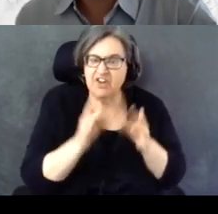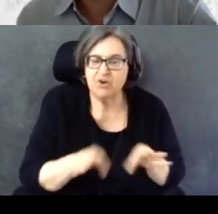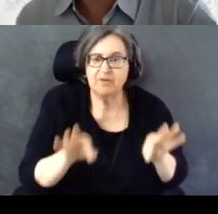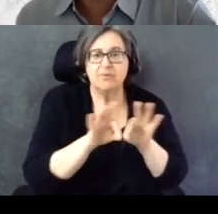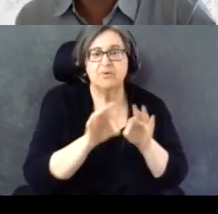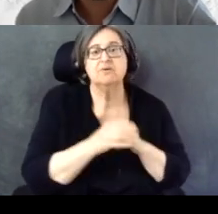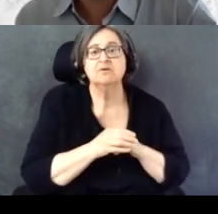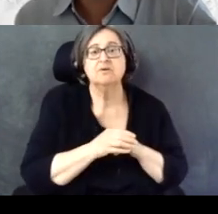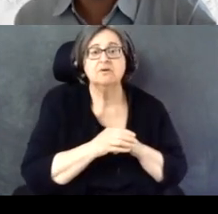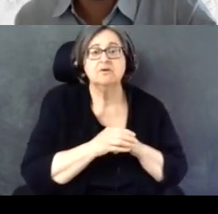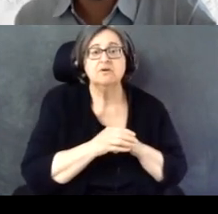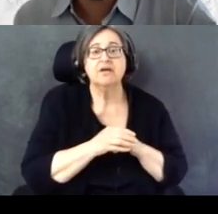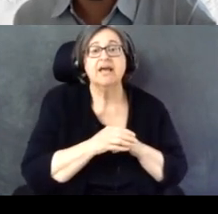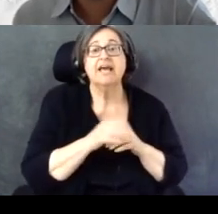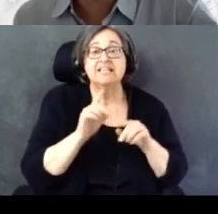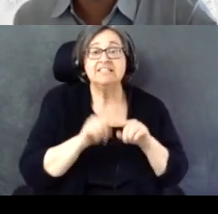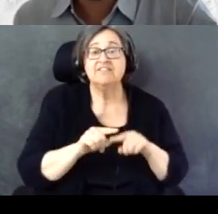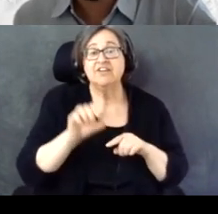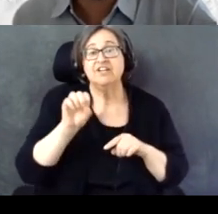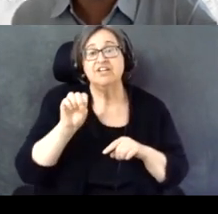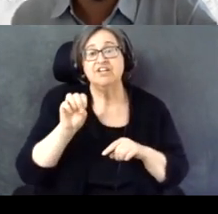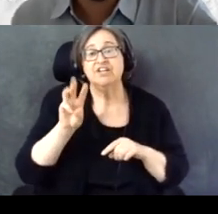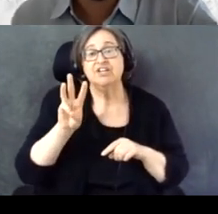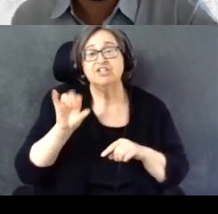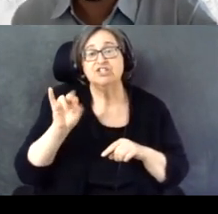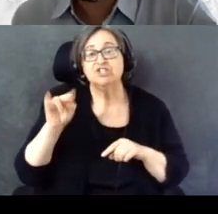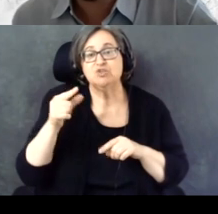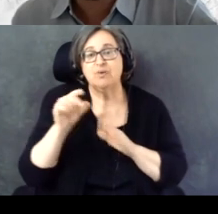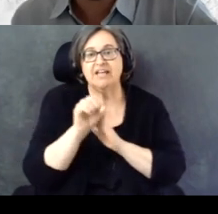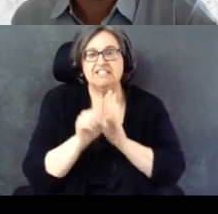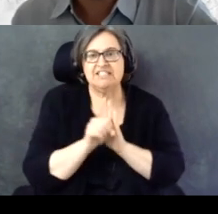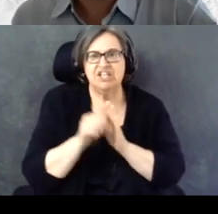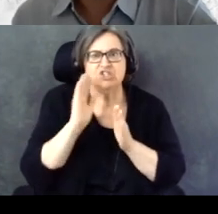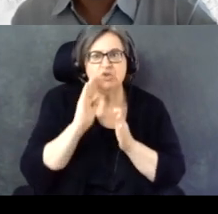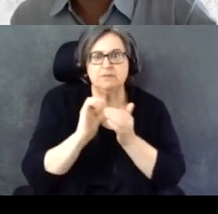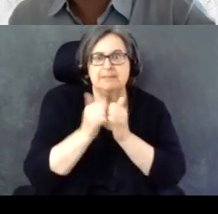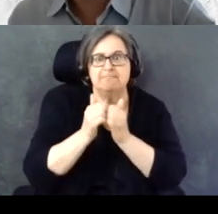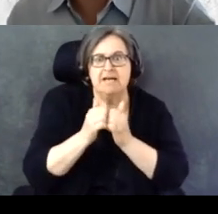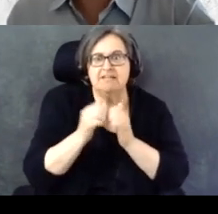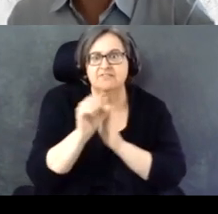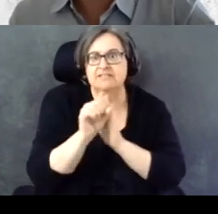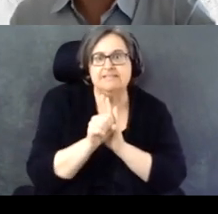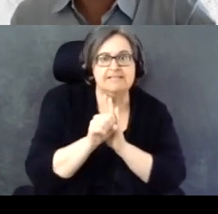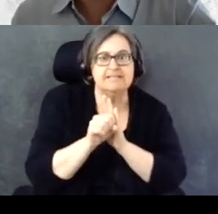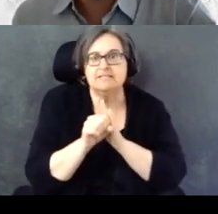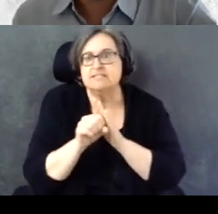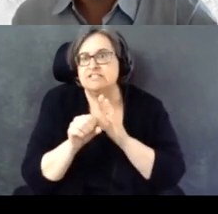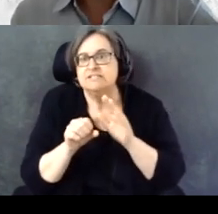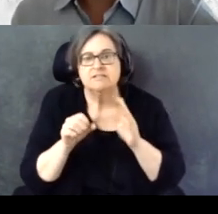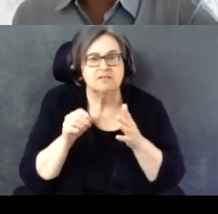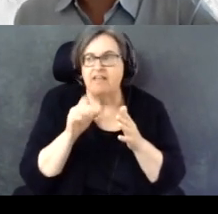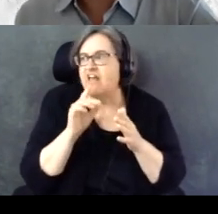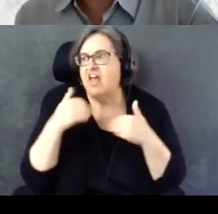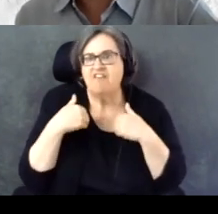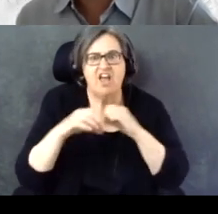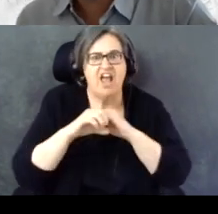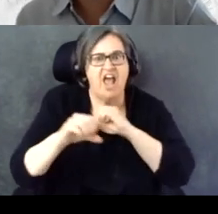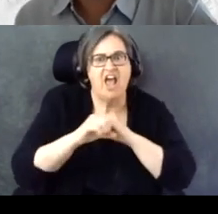And in the swing states which are inundated with ads and every conceivable issue, 79%